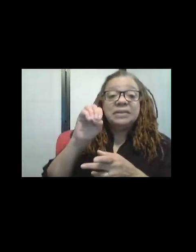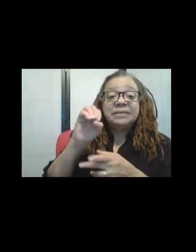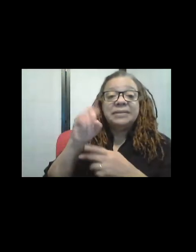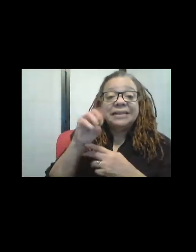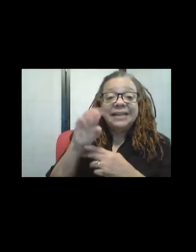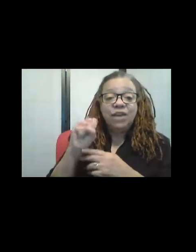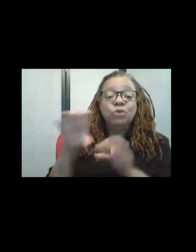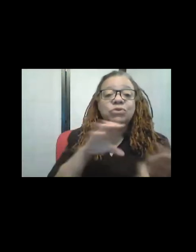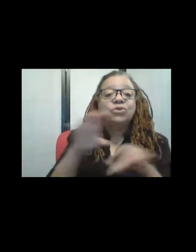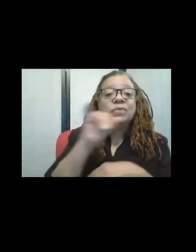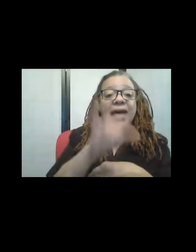So that's something...